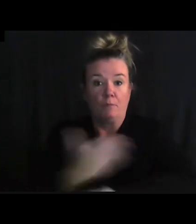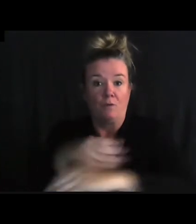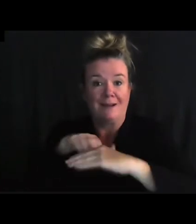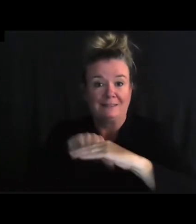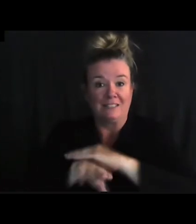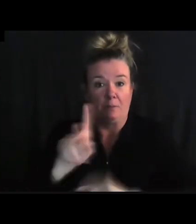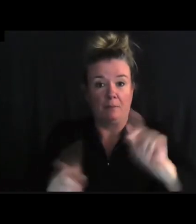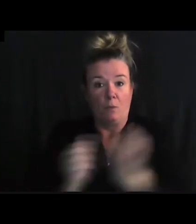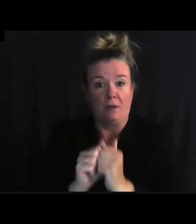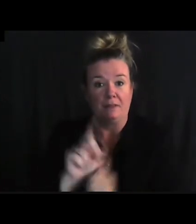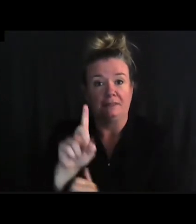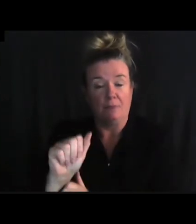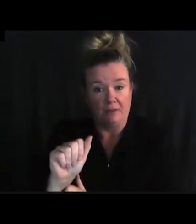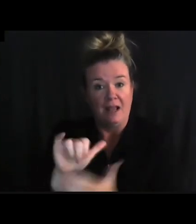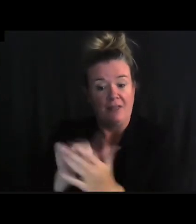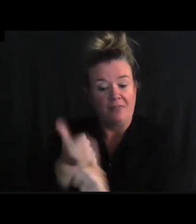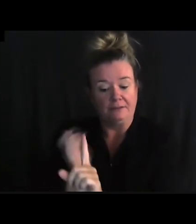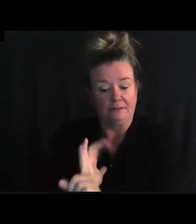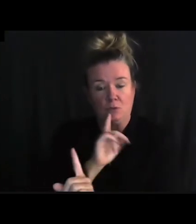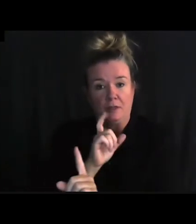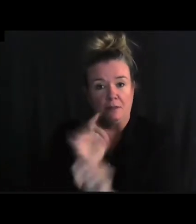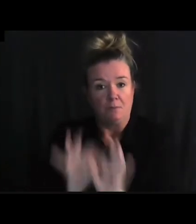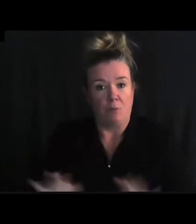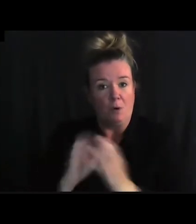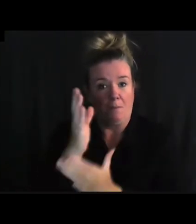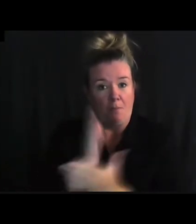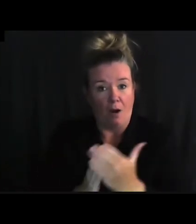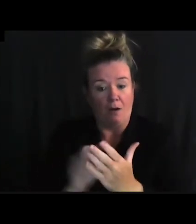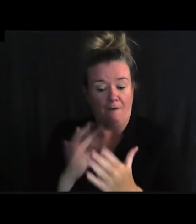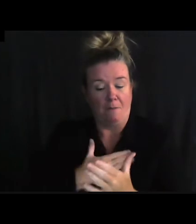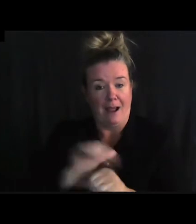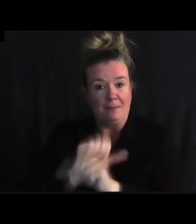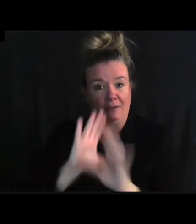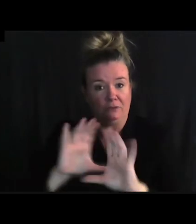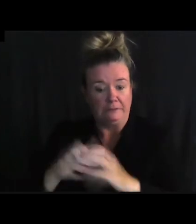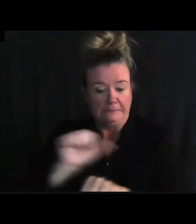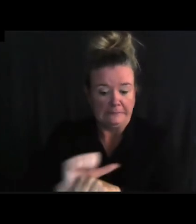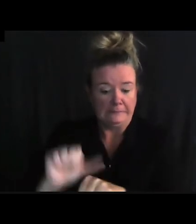Improving accessibility for people with disabilities is an important part of my administration’s